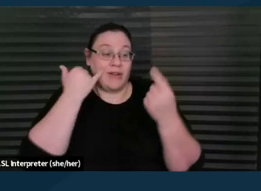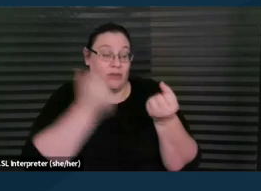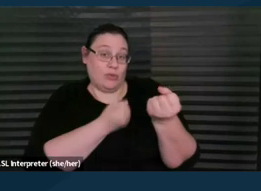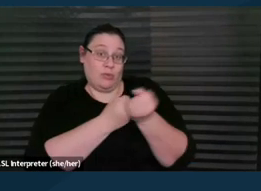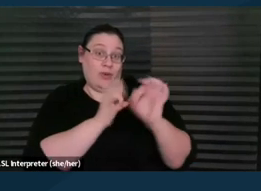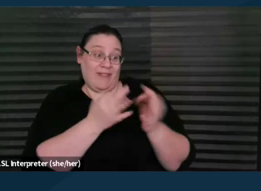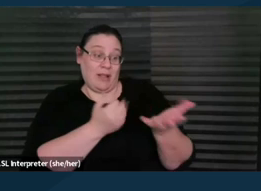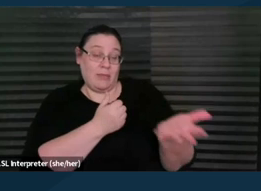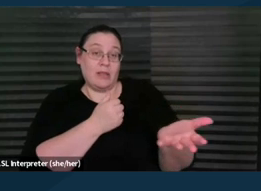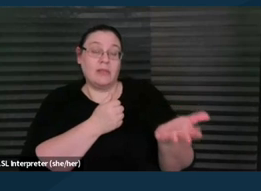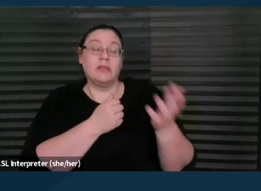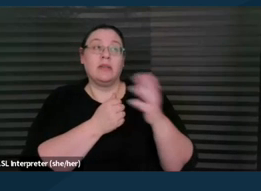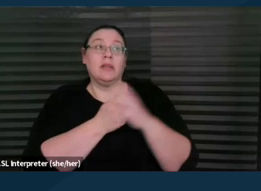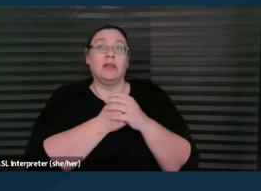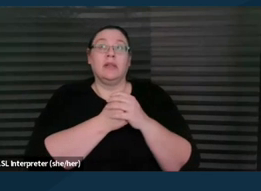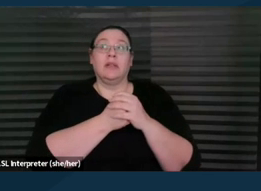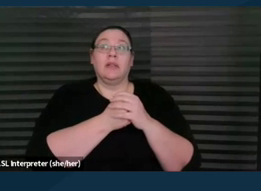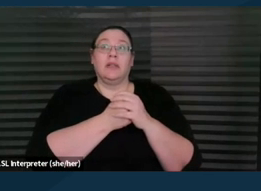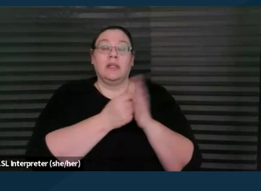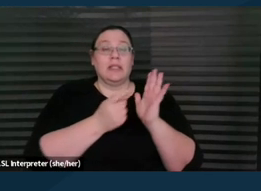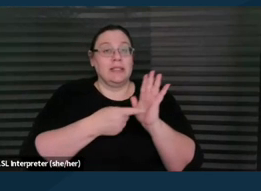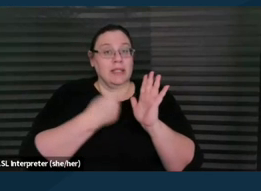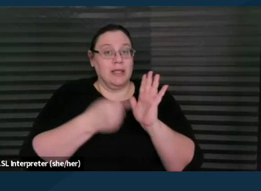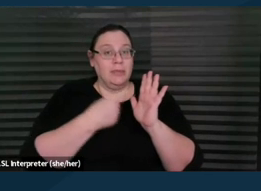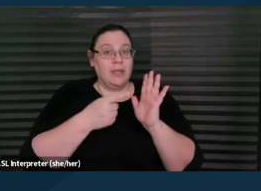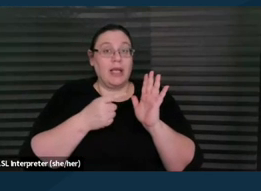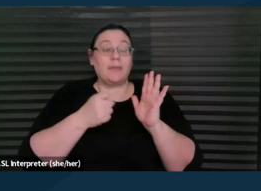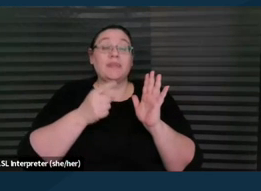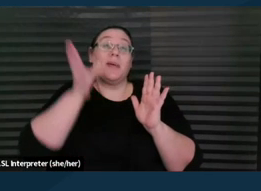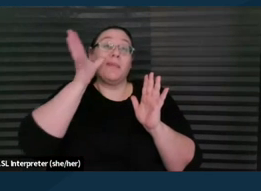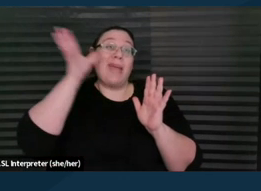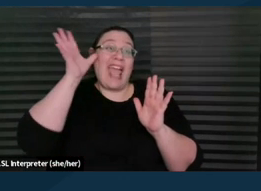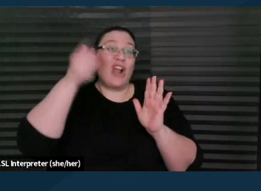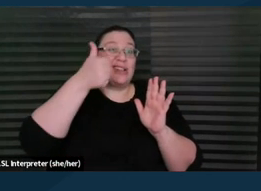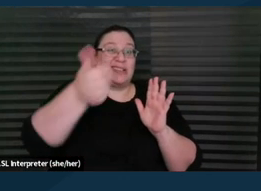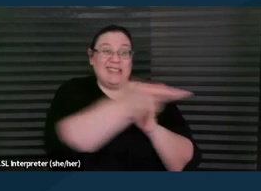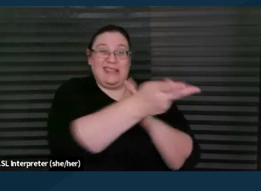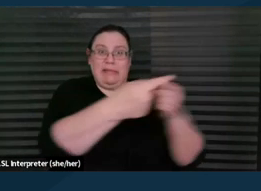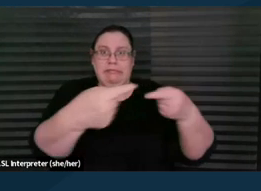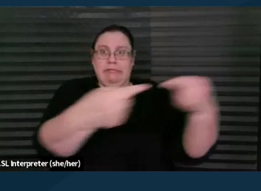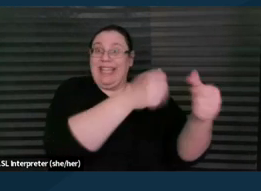is that sometimes parents are at odds with each other about what should happen. And they'll say, you know,